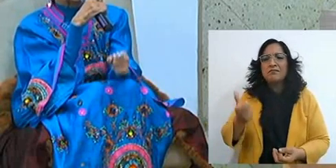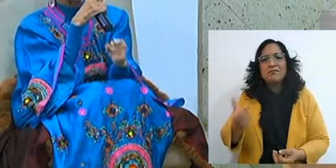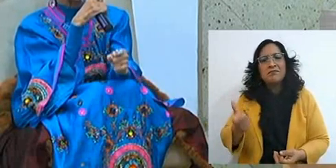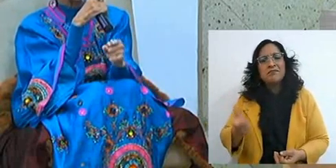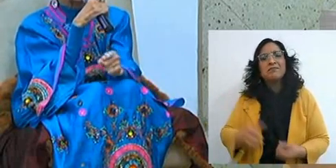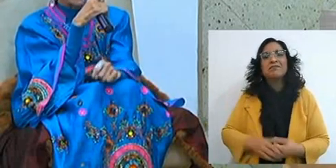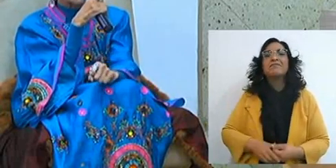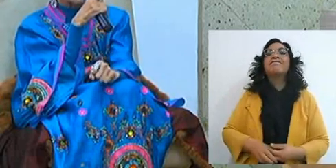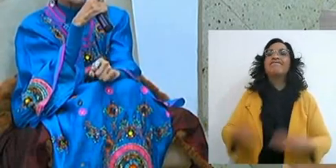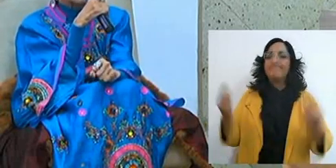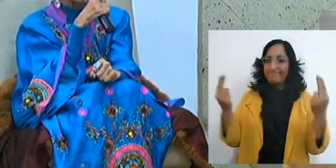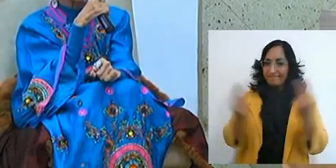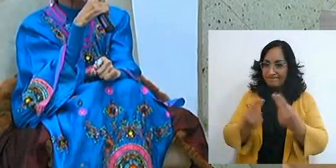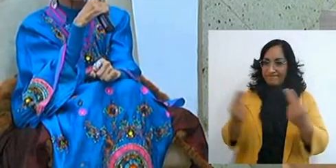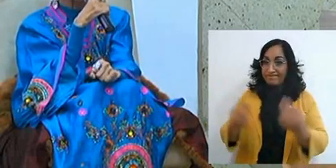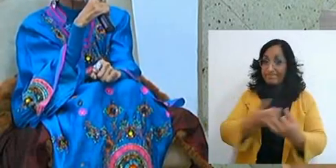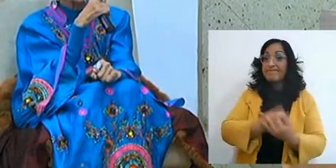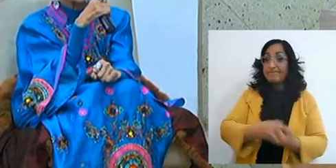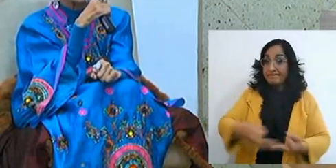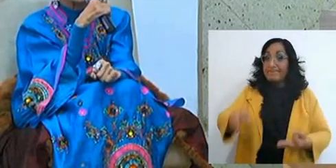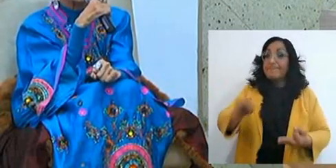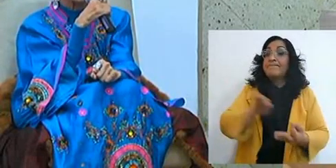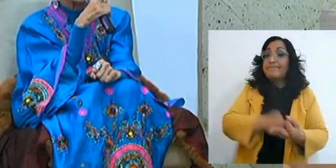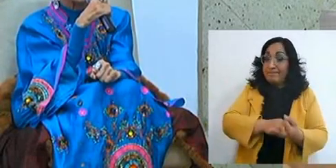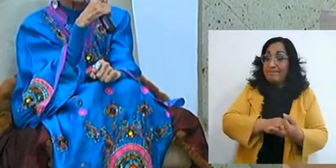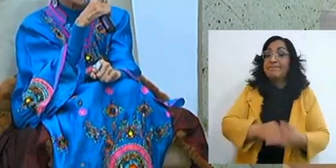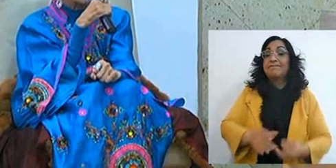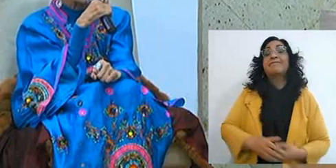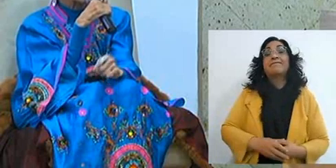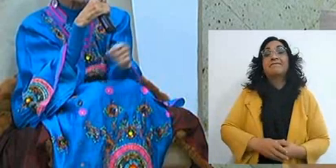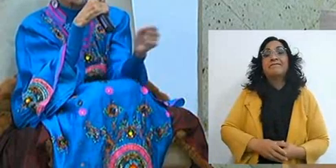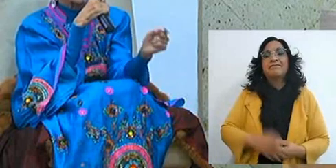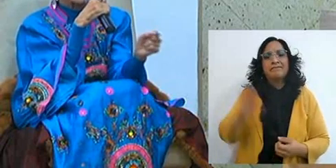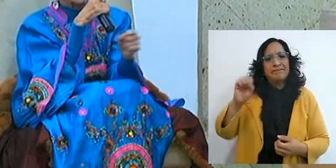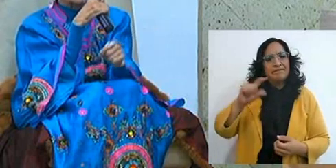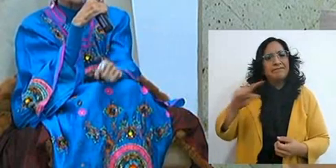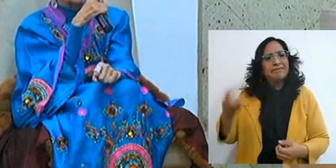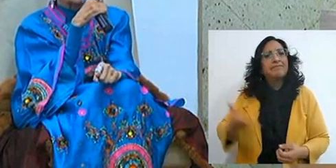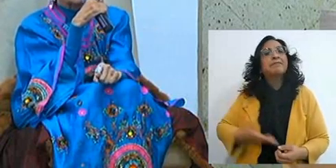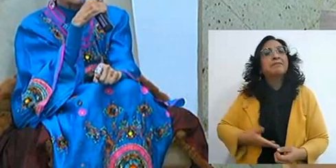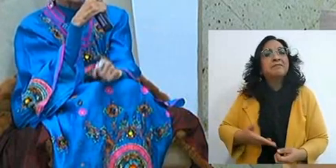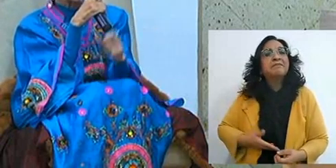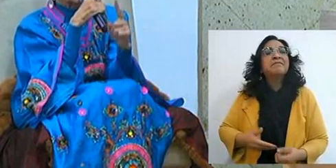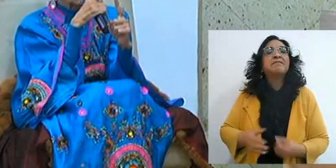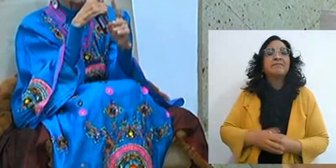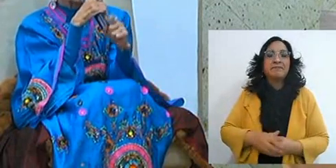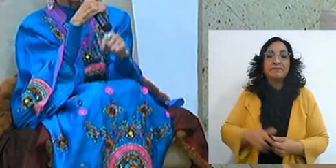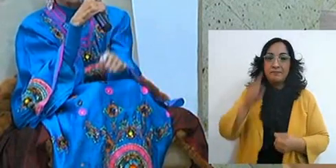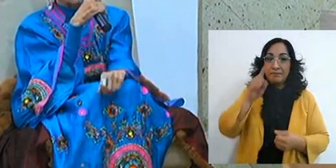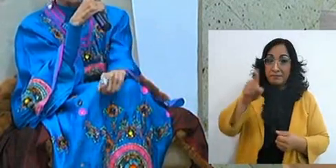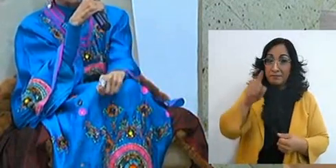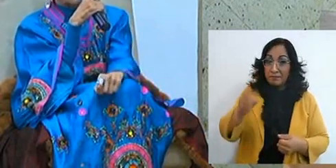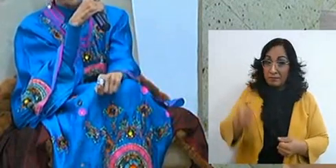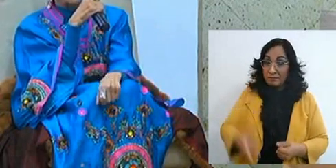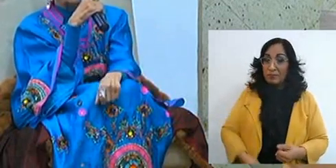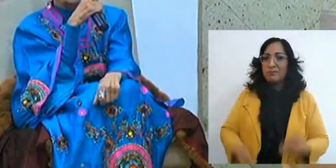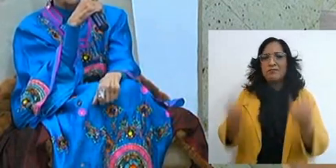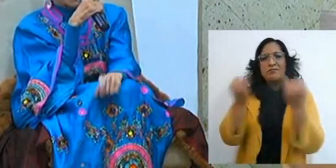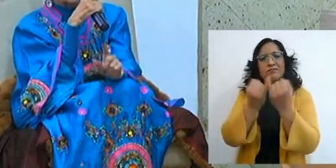that courage is needed and they have had it and you have it too,